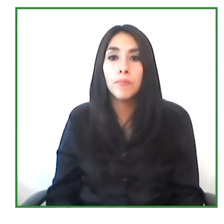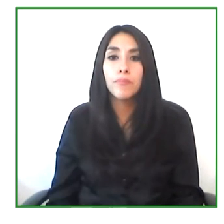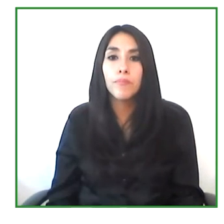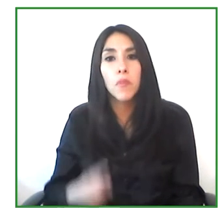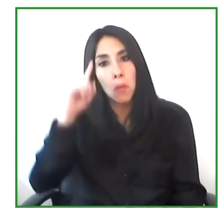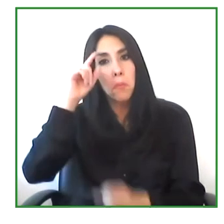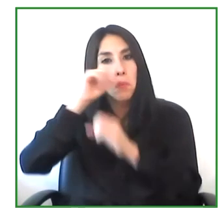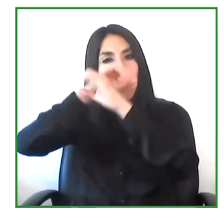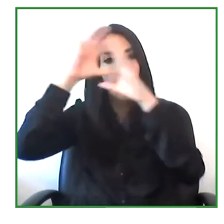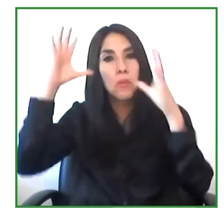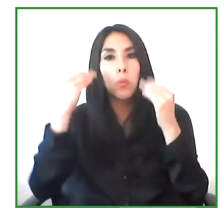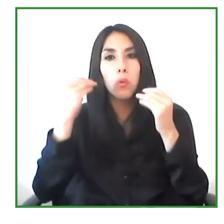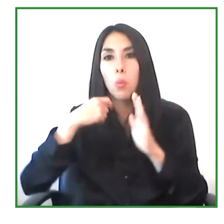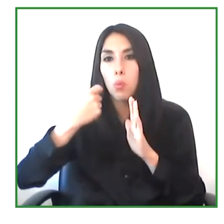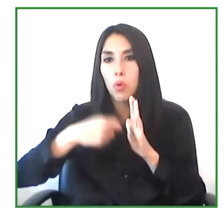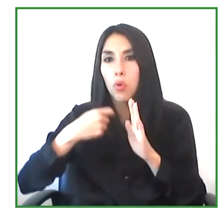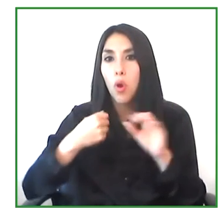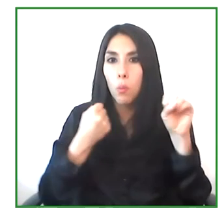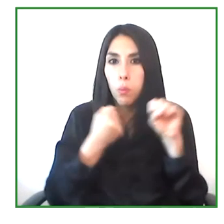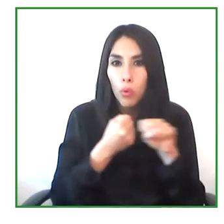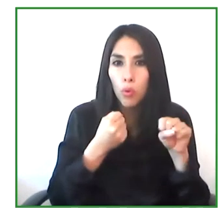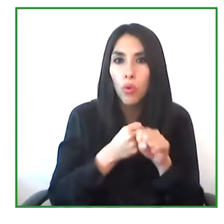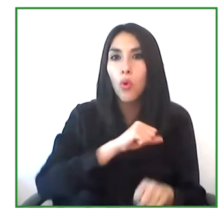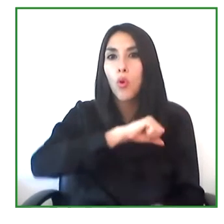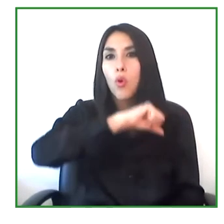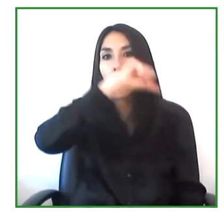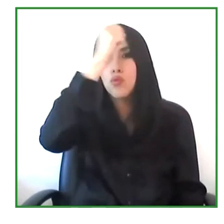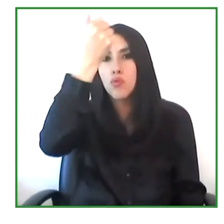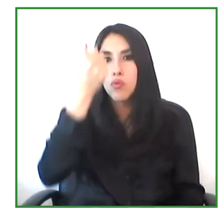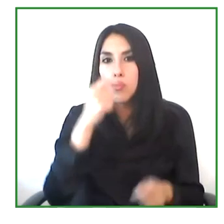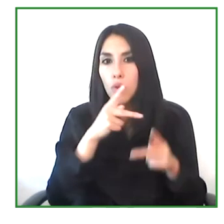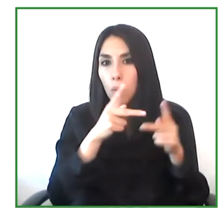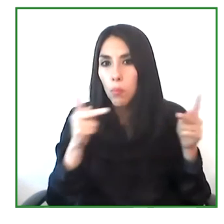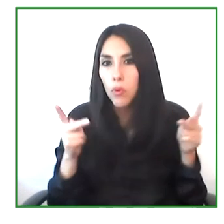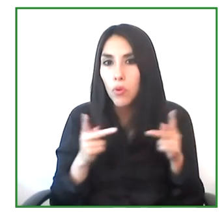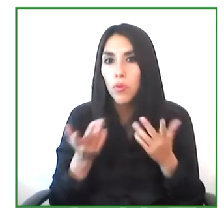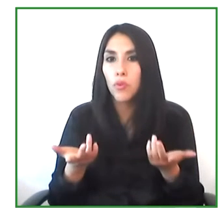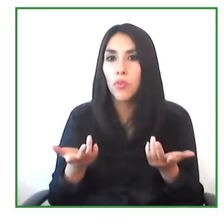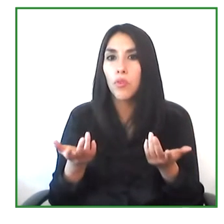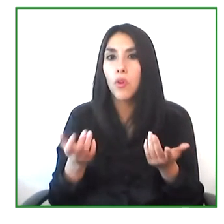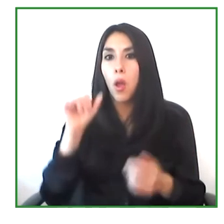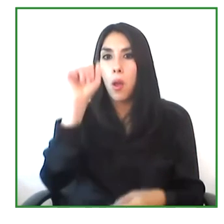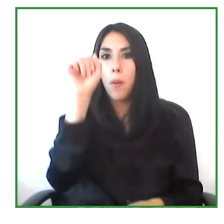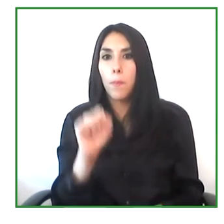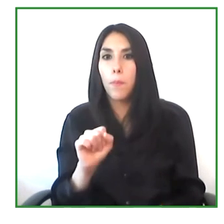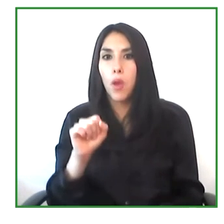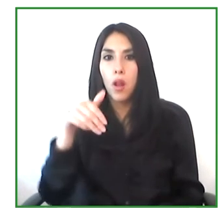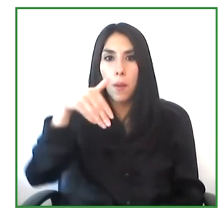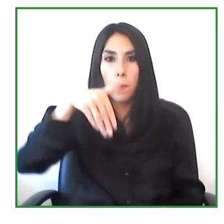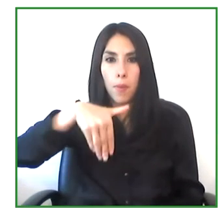Can be scaled up in other areas. For example, throughout Latin America.